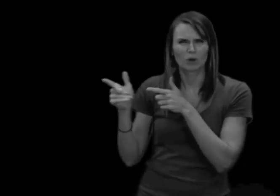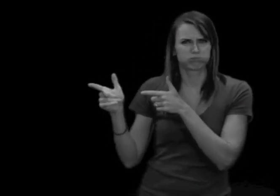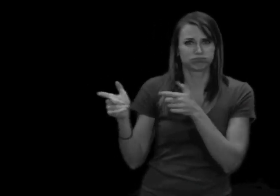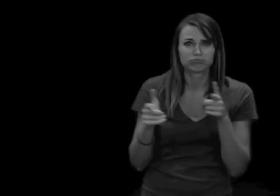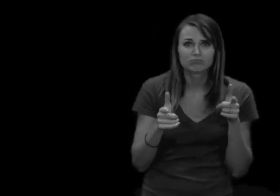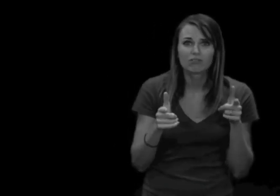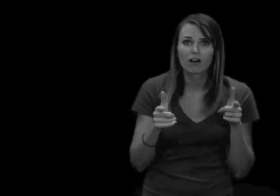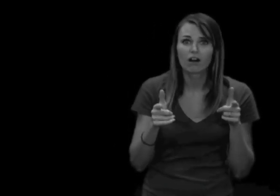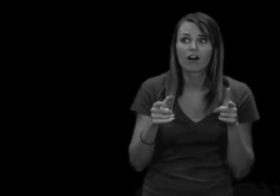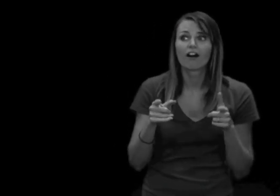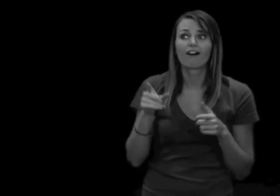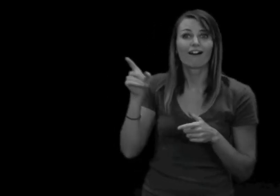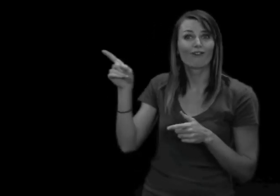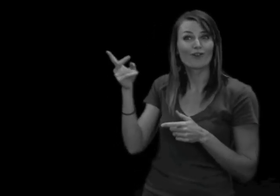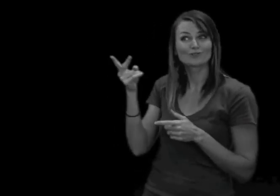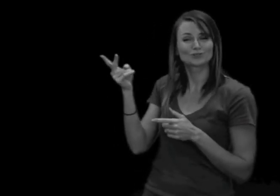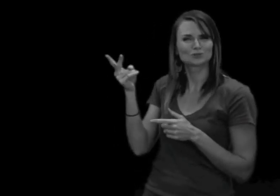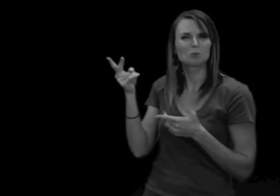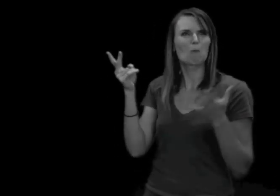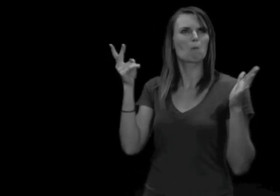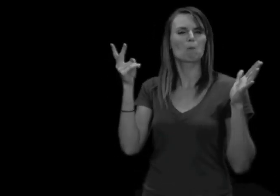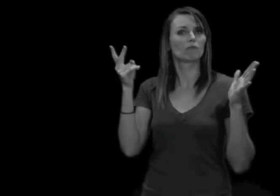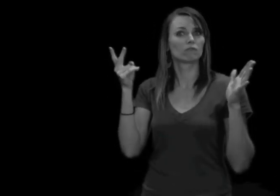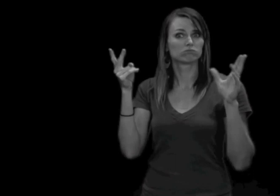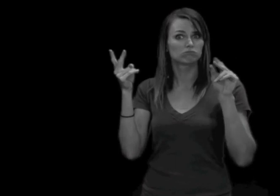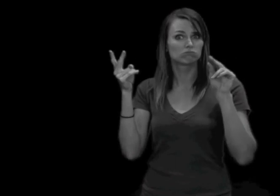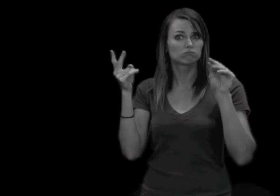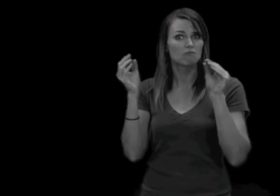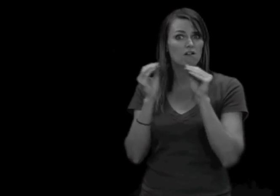Do you think those are two isolated incidents? They're not.